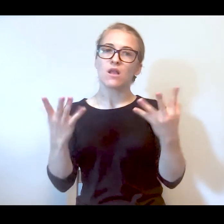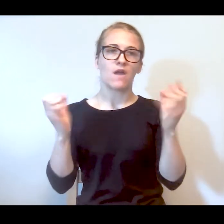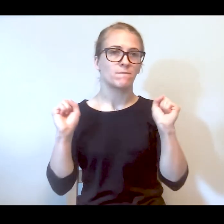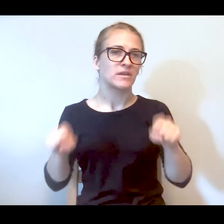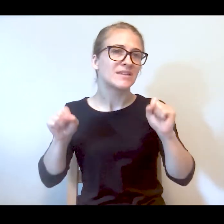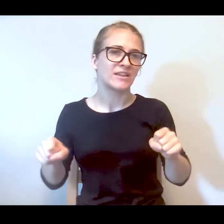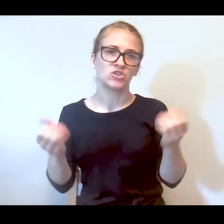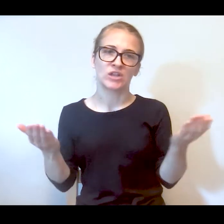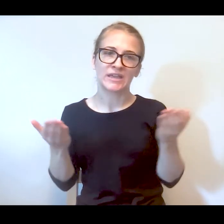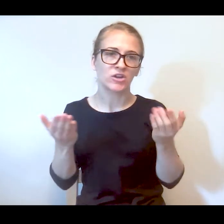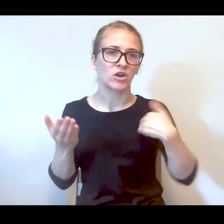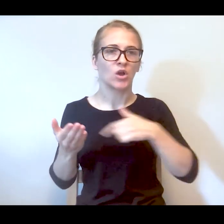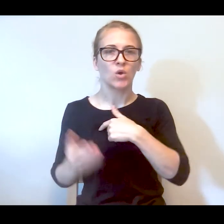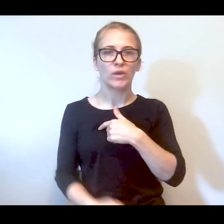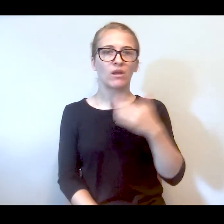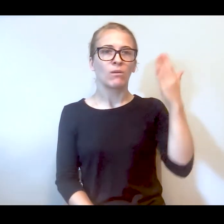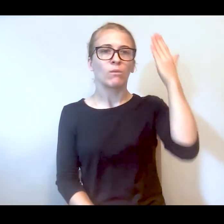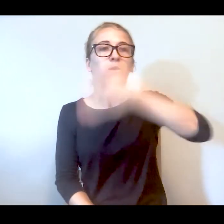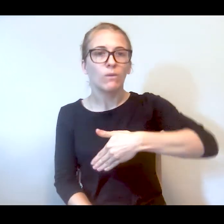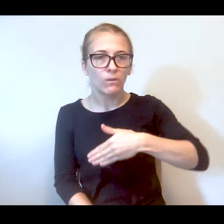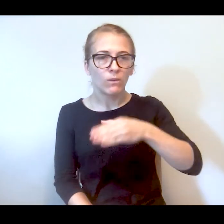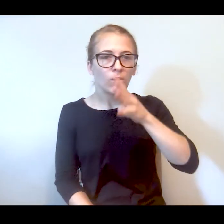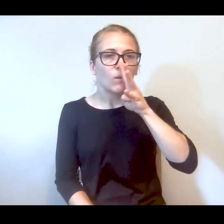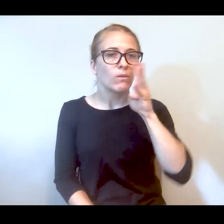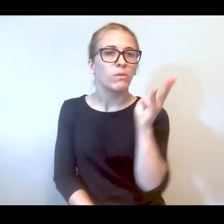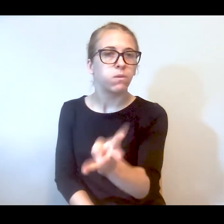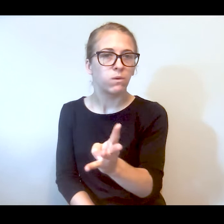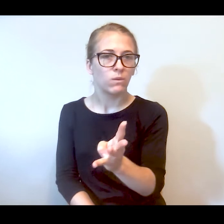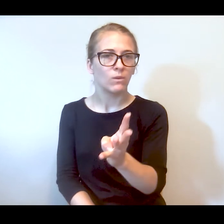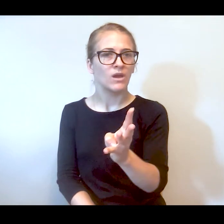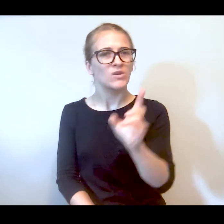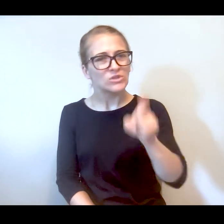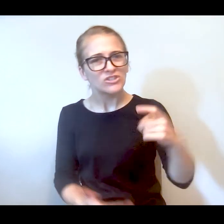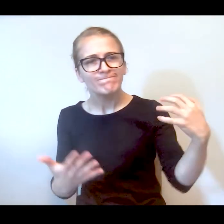they are not looking into or delving into and we are